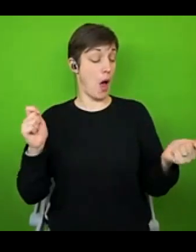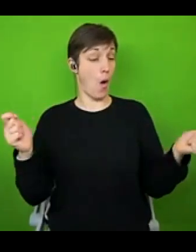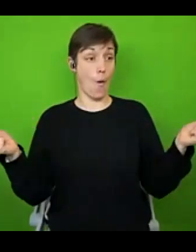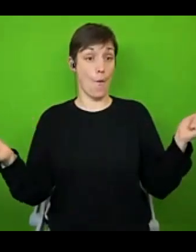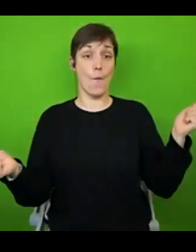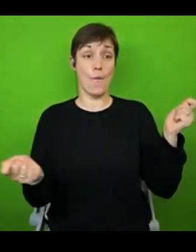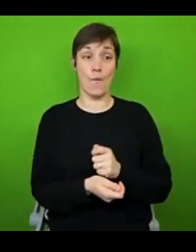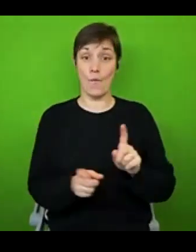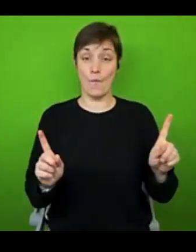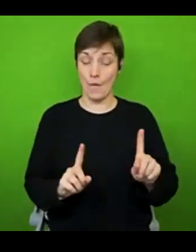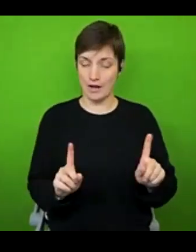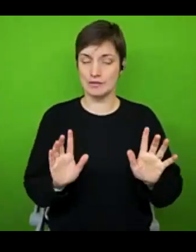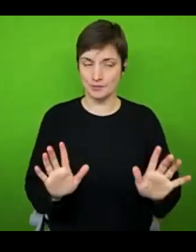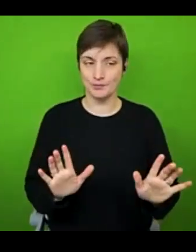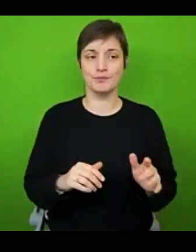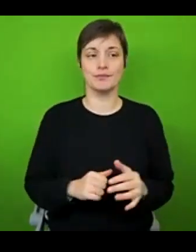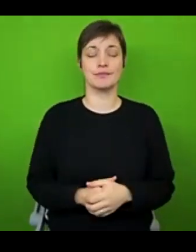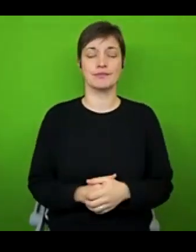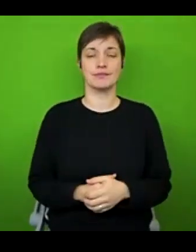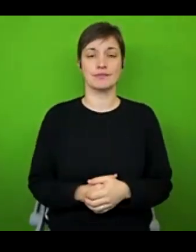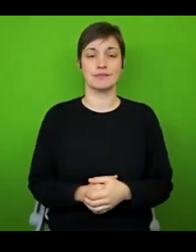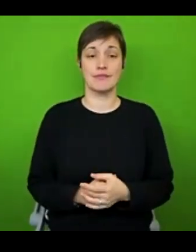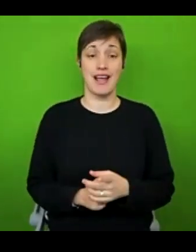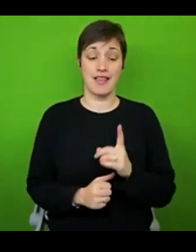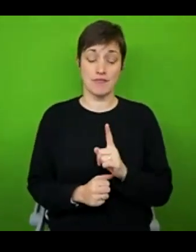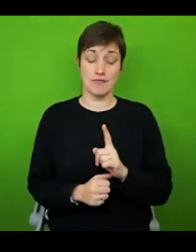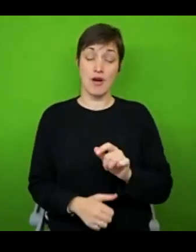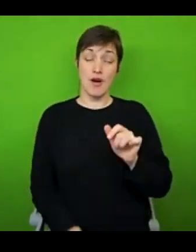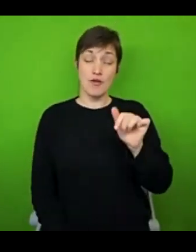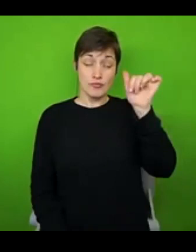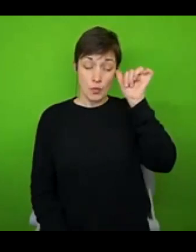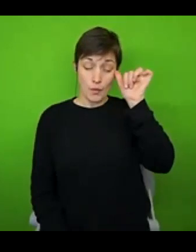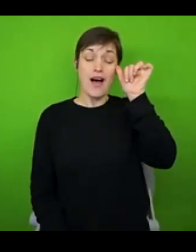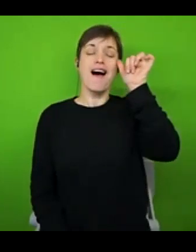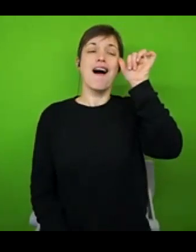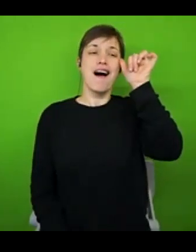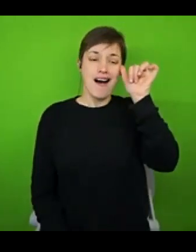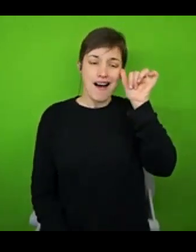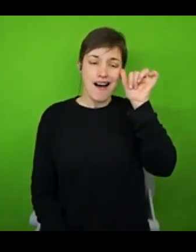it to. And that was simply having the realisation that no matter how much I tried to explain what I'm going